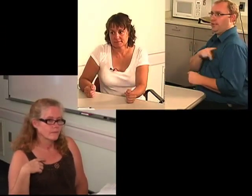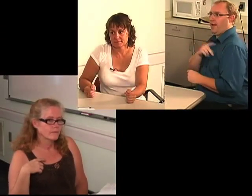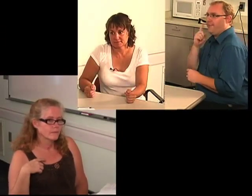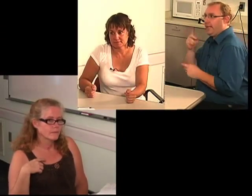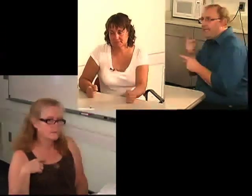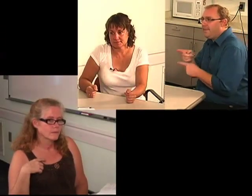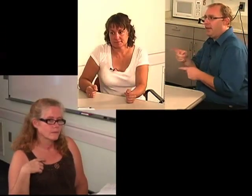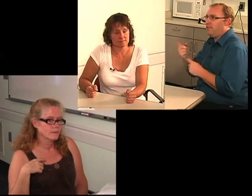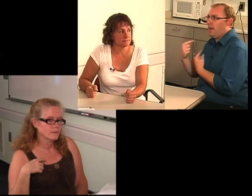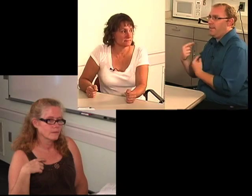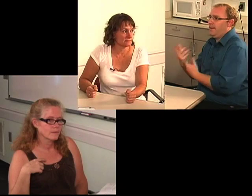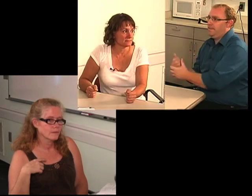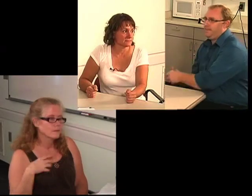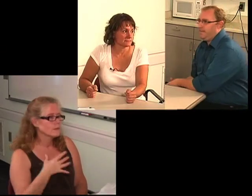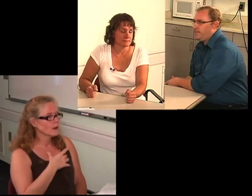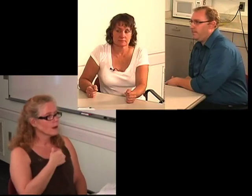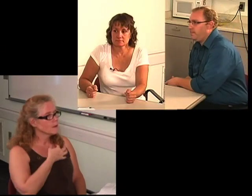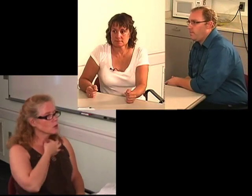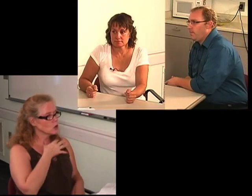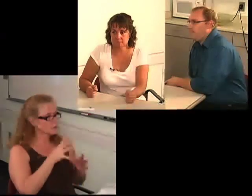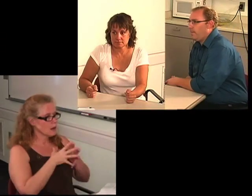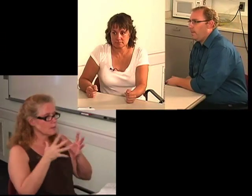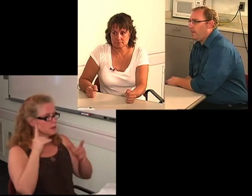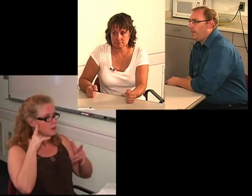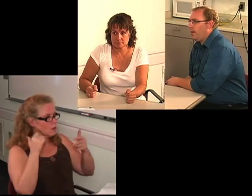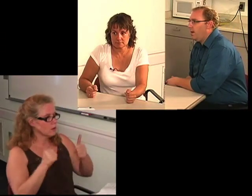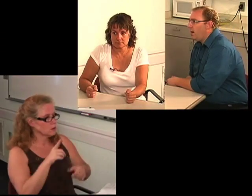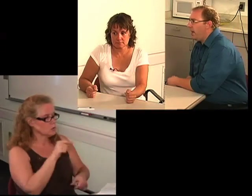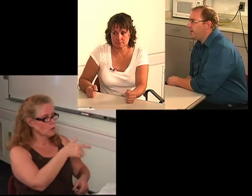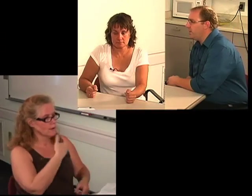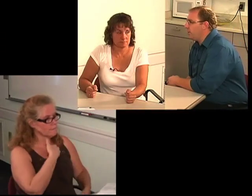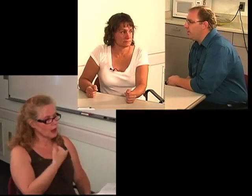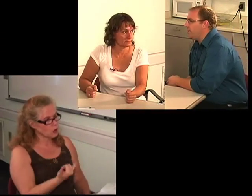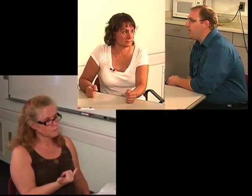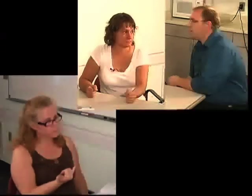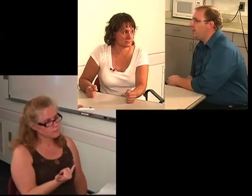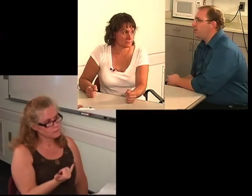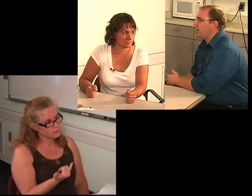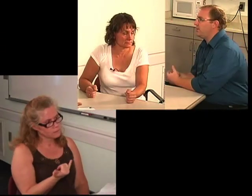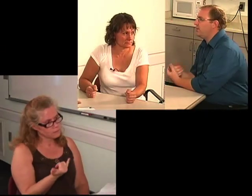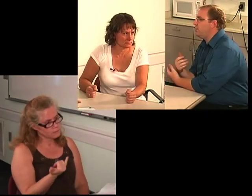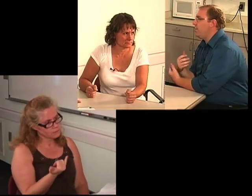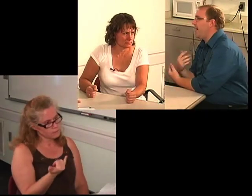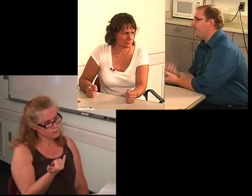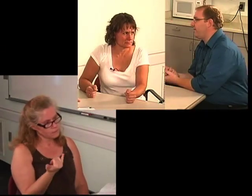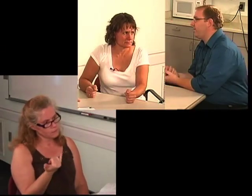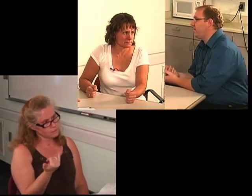I: I guess I'm curious, how much hearing loss do you have now,